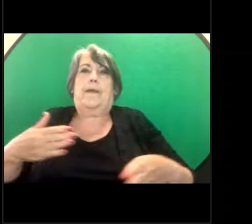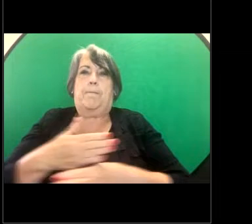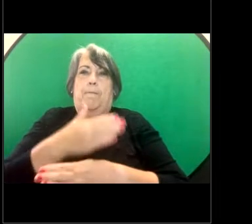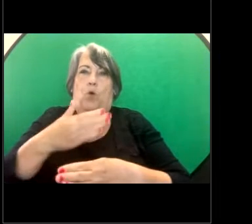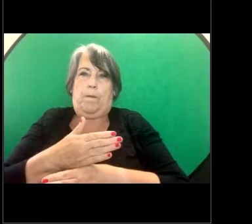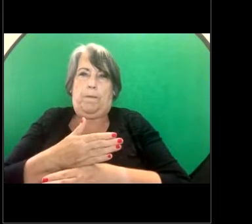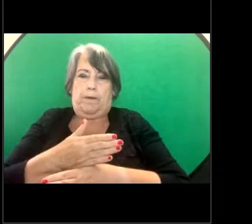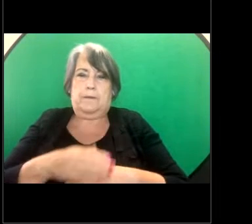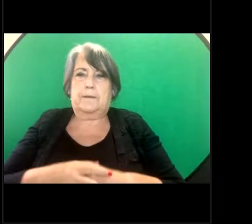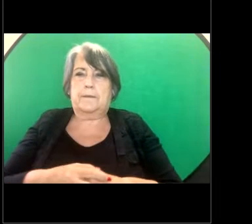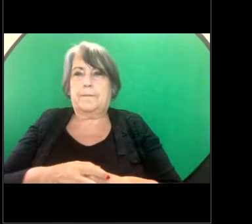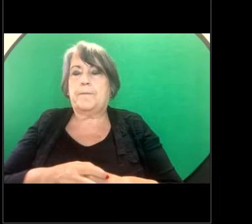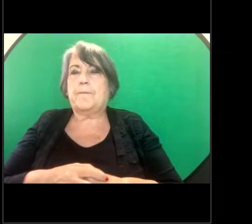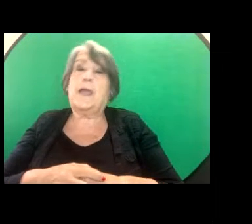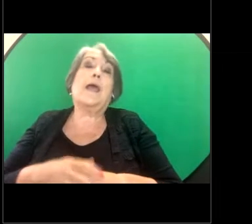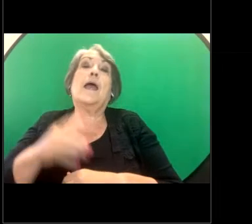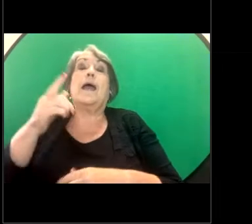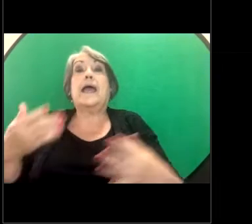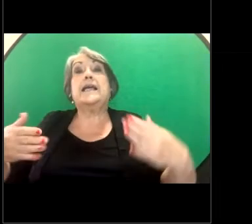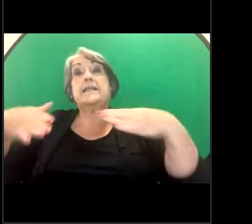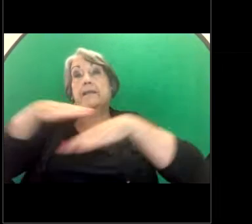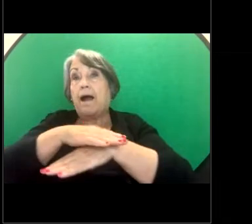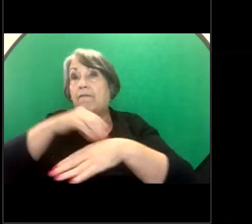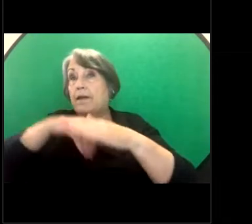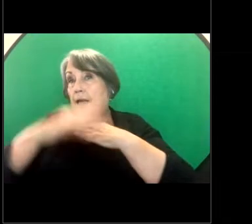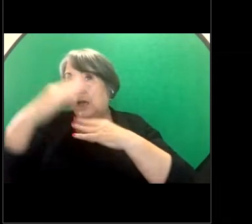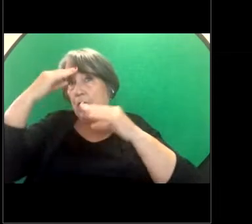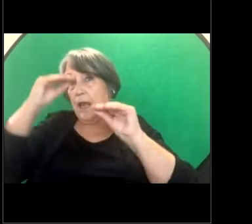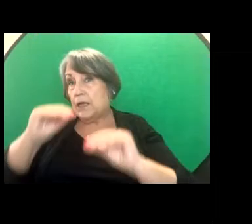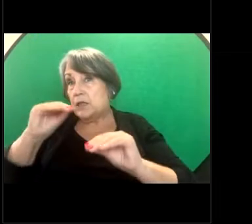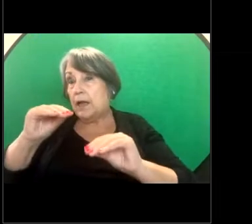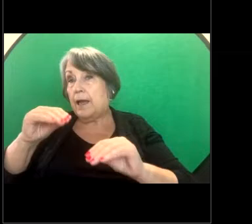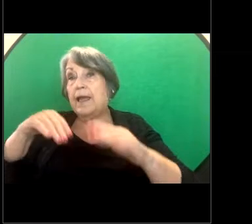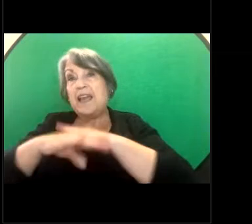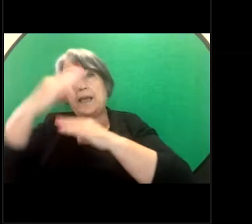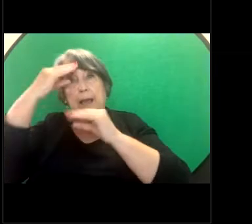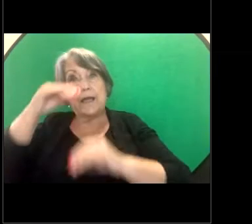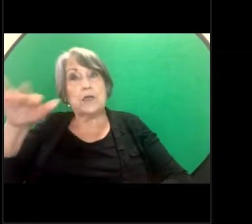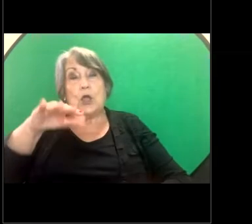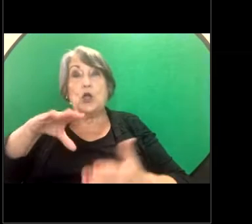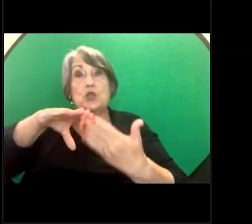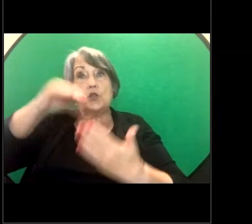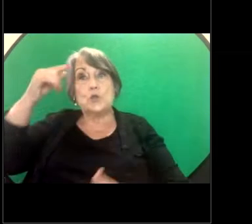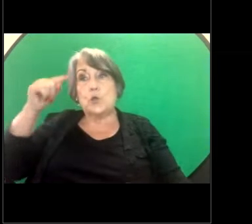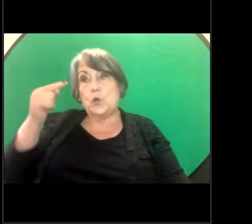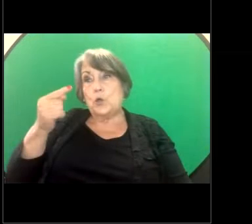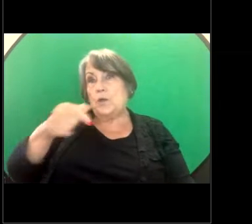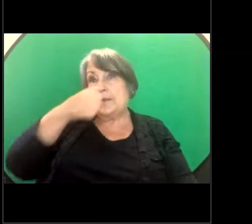It's also covered in education. So within education students who are 16 or over must